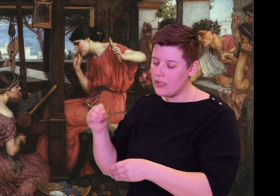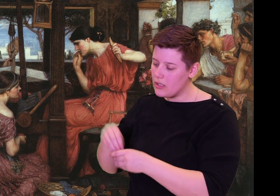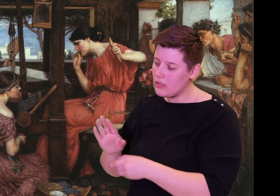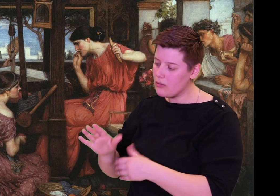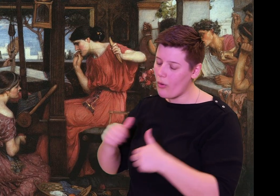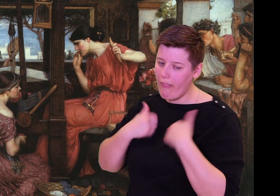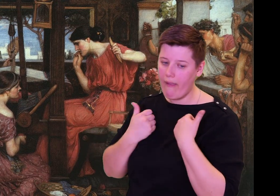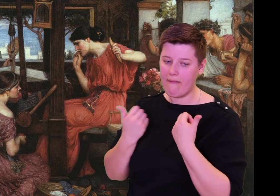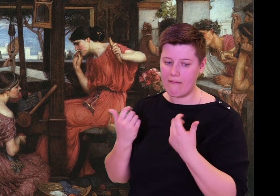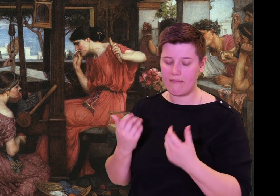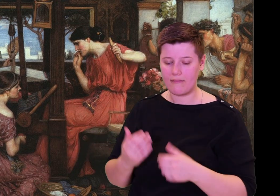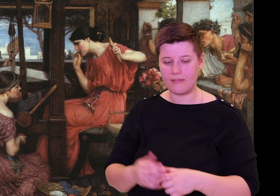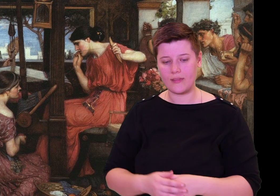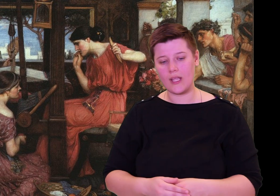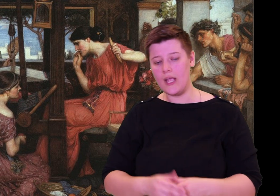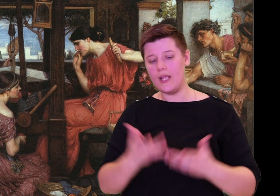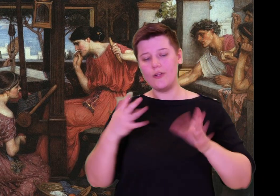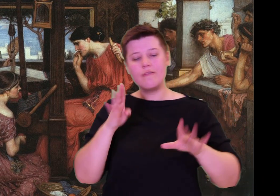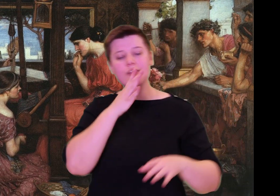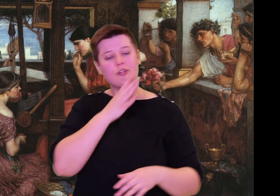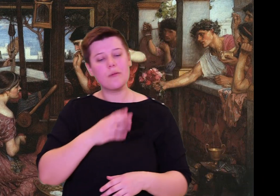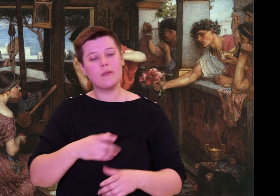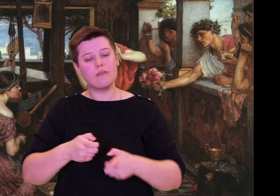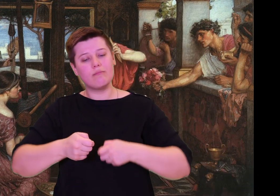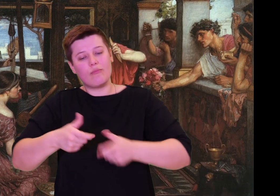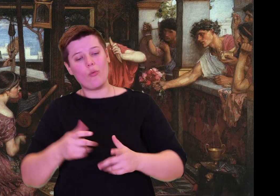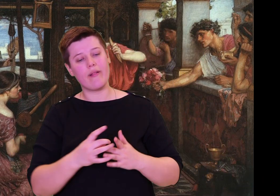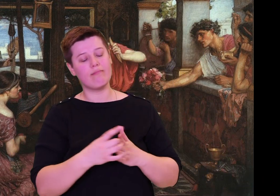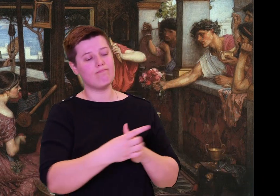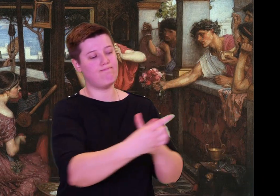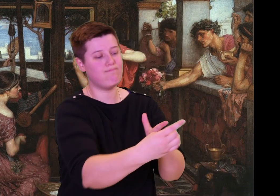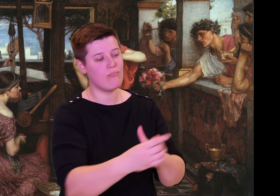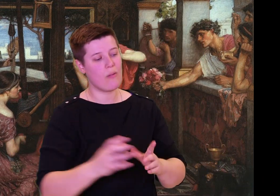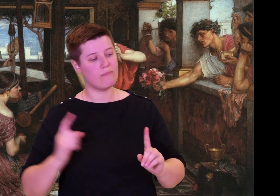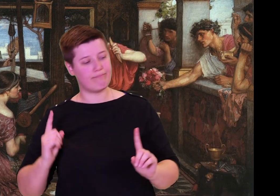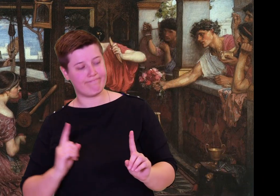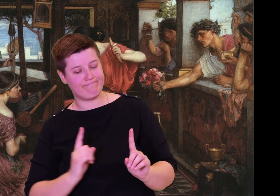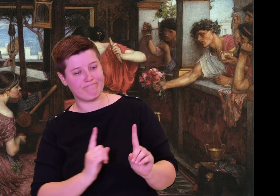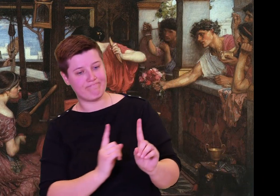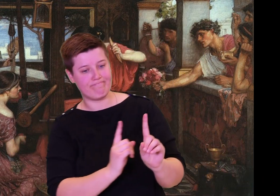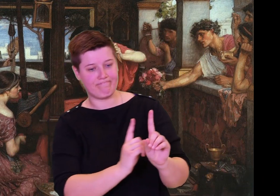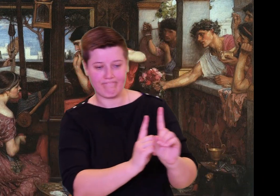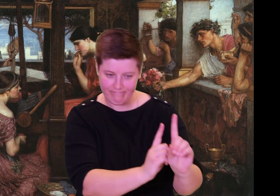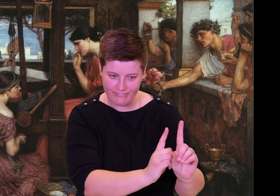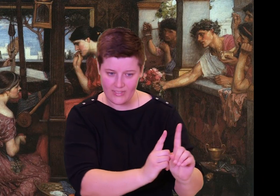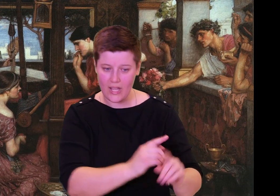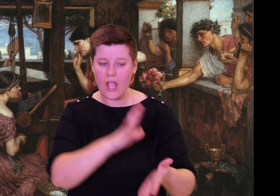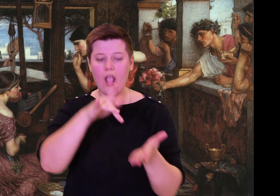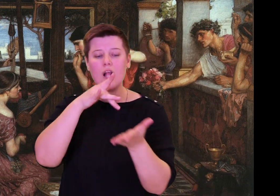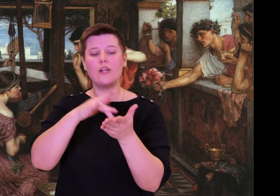Supplicate him yourself, and he will tell you the truth; he is not one to tell a lie."